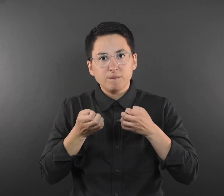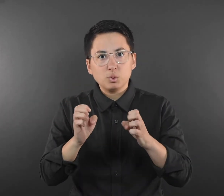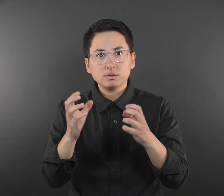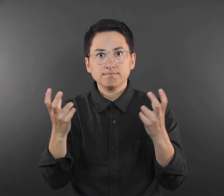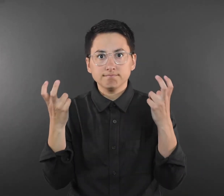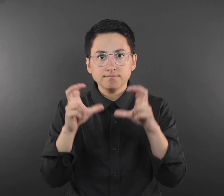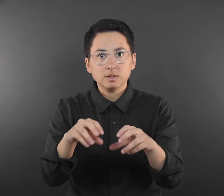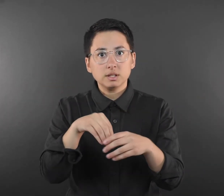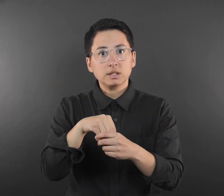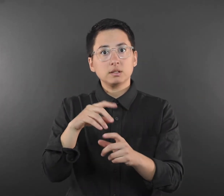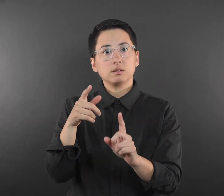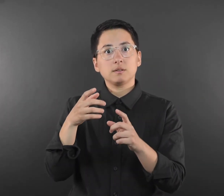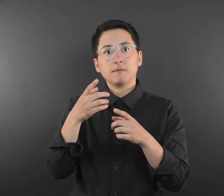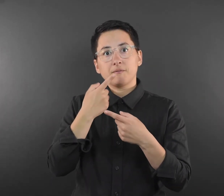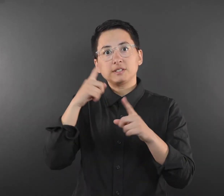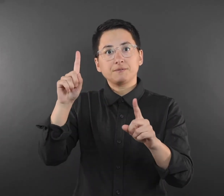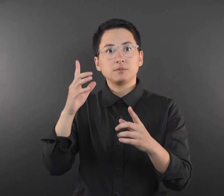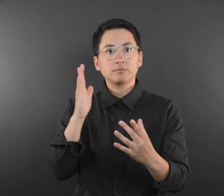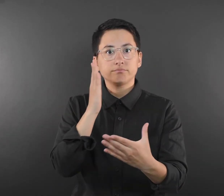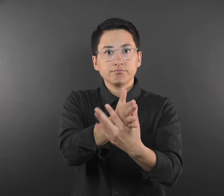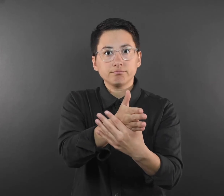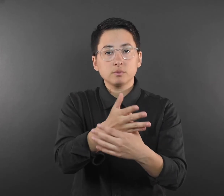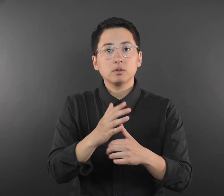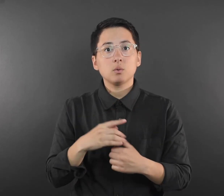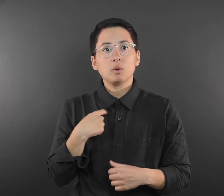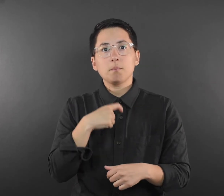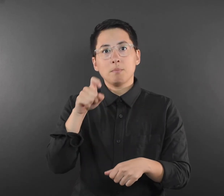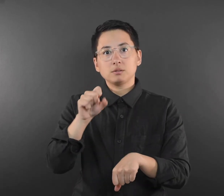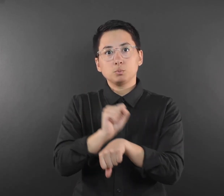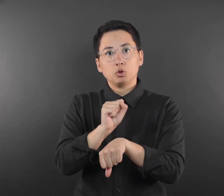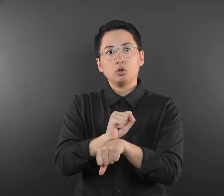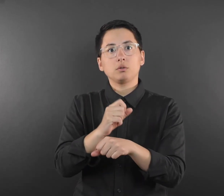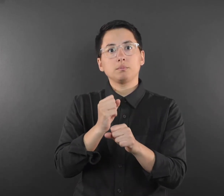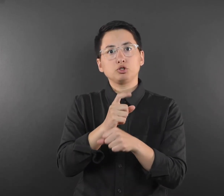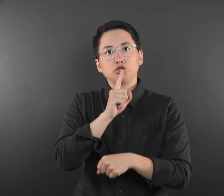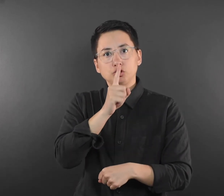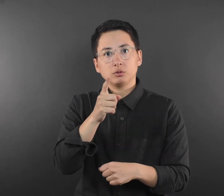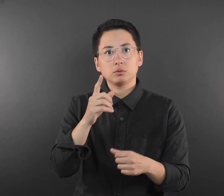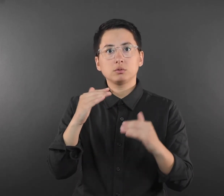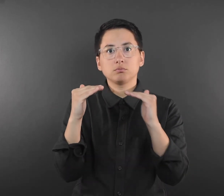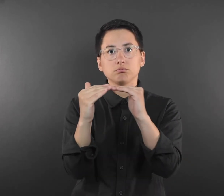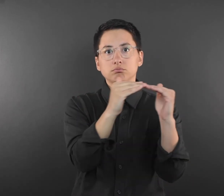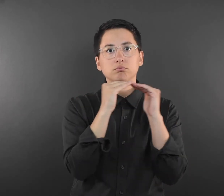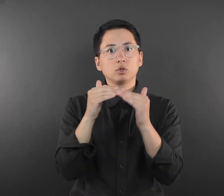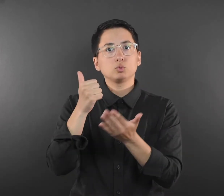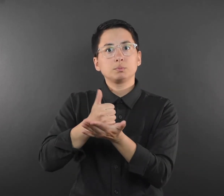interventions. We must work to ensure equal treatment in all communities in proportion